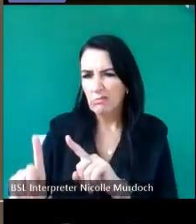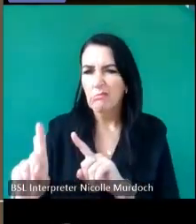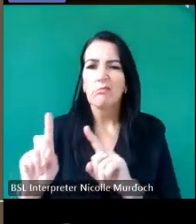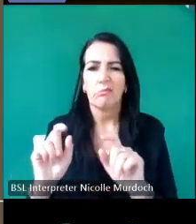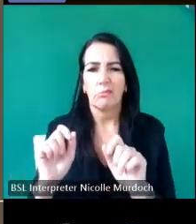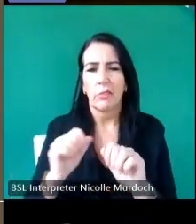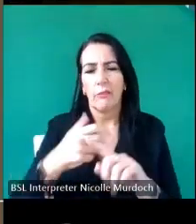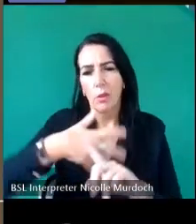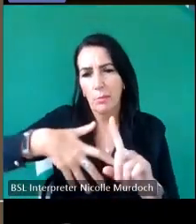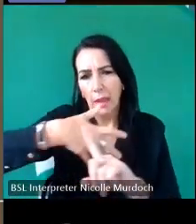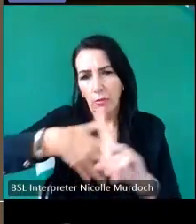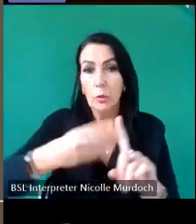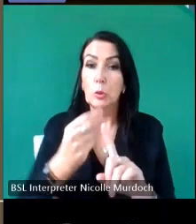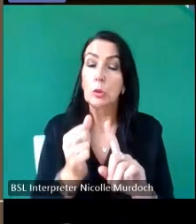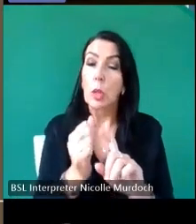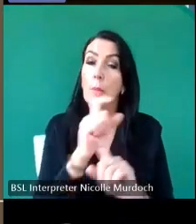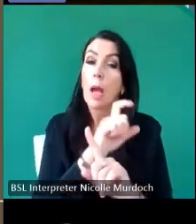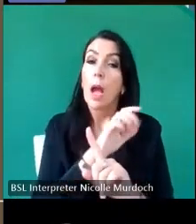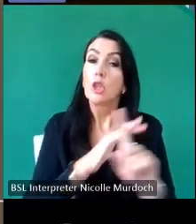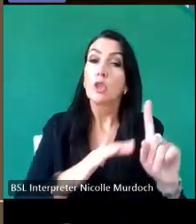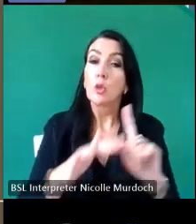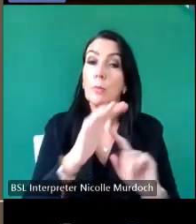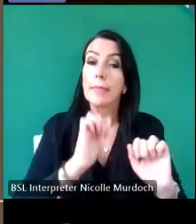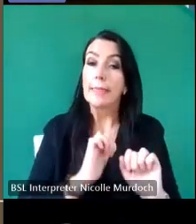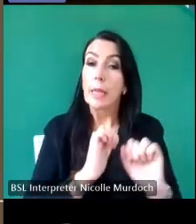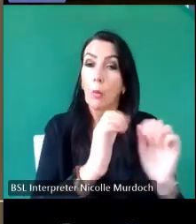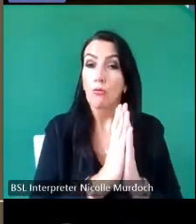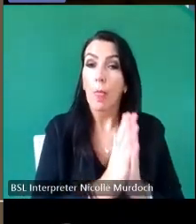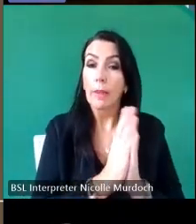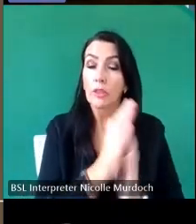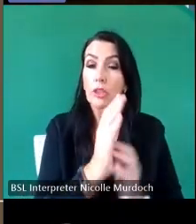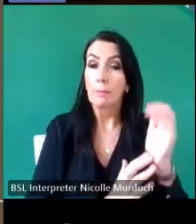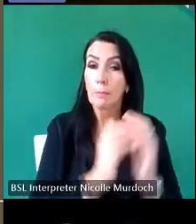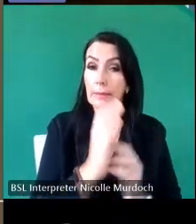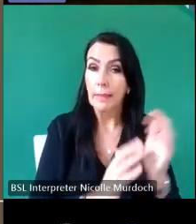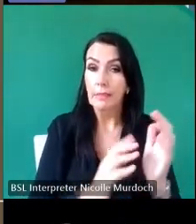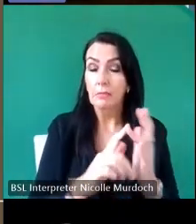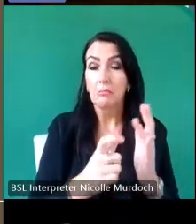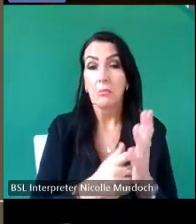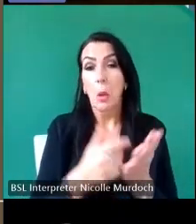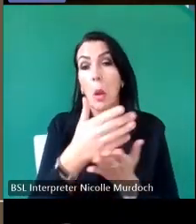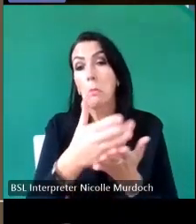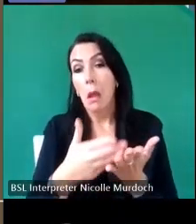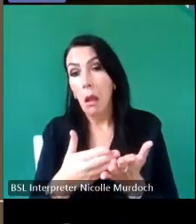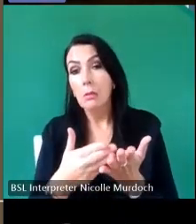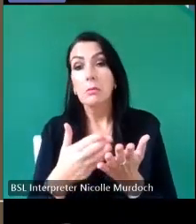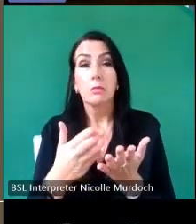religious buildings either former fly religious buildings or part religious buildings today um